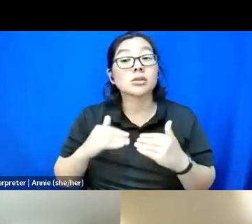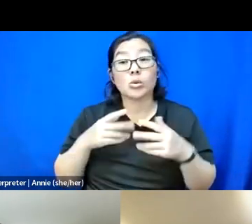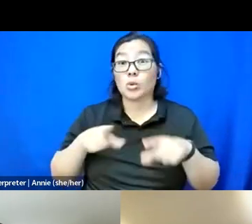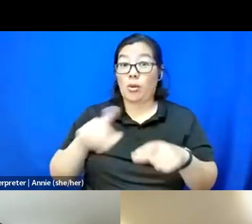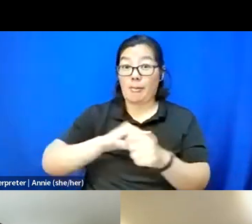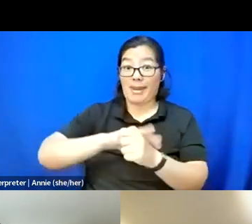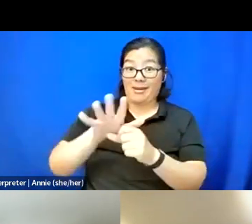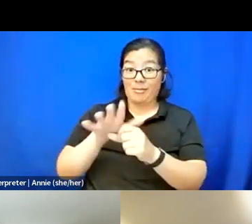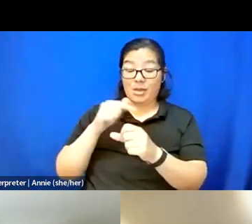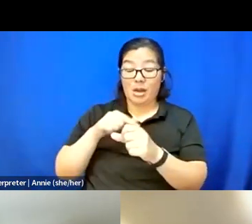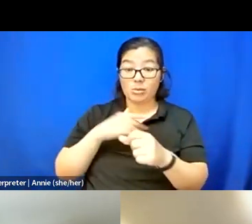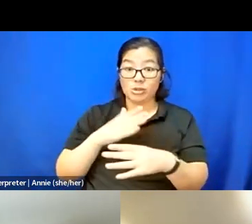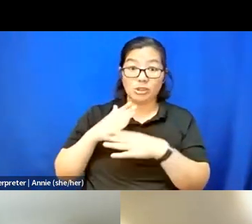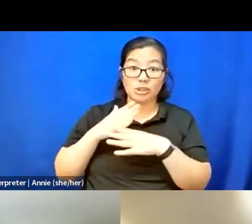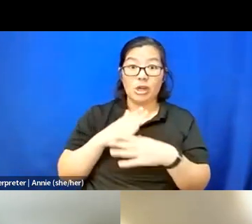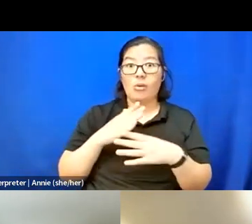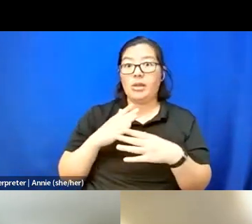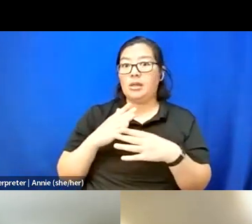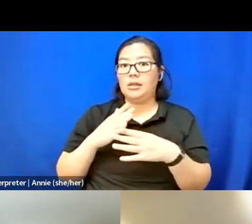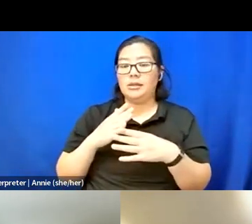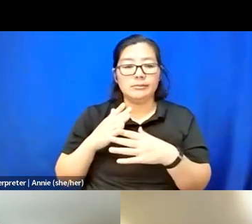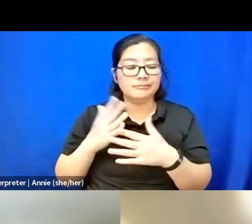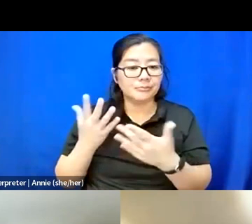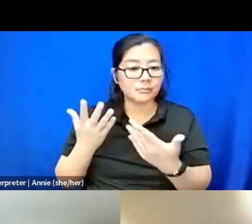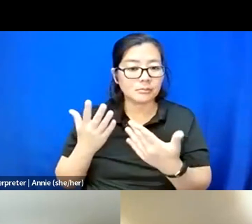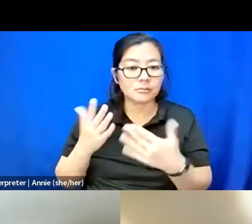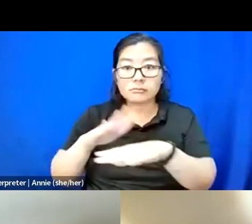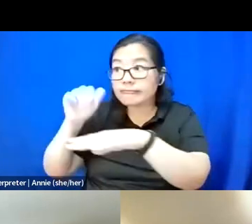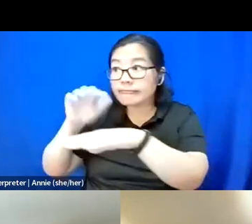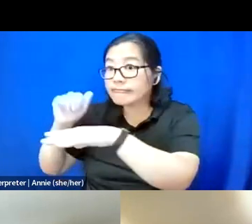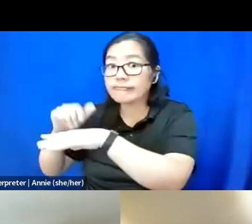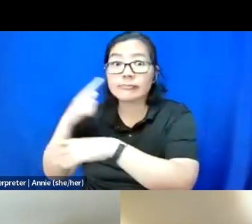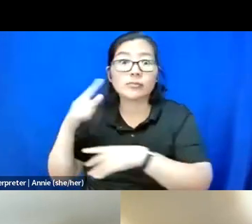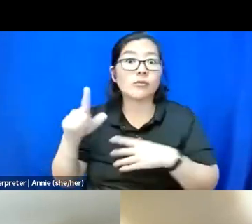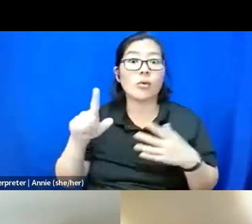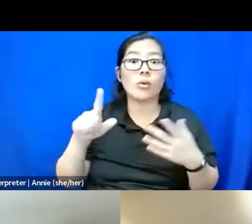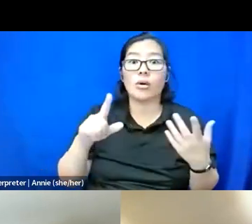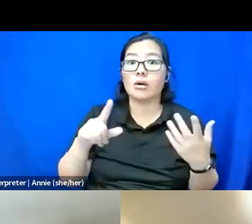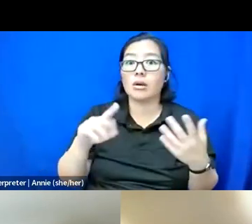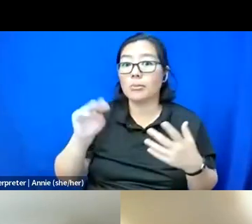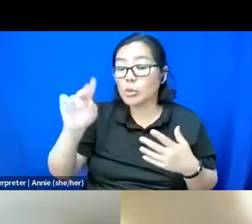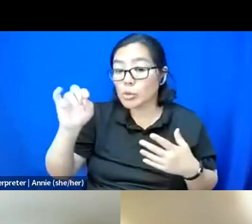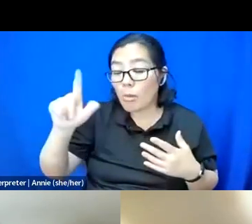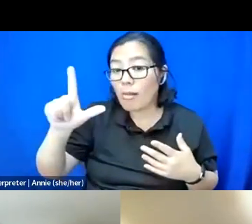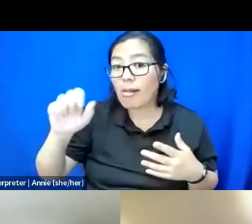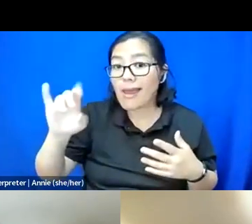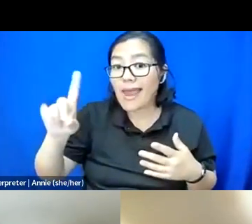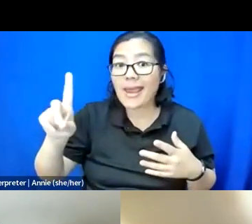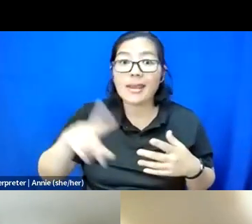And I gathered the people I knew I could trust too, and we advocated for her care, and that,